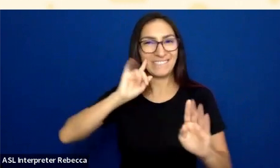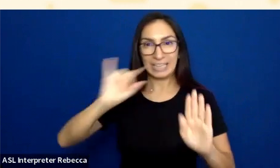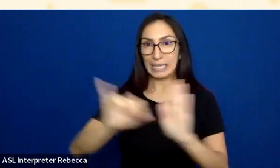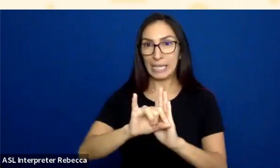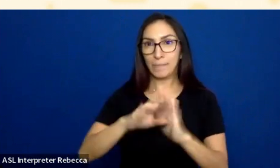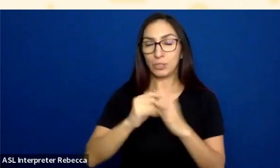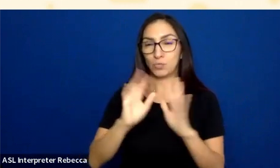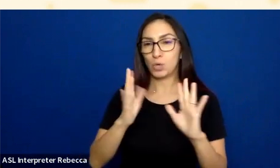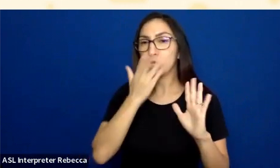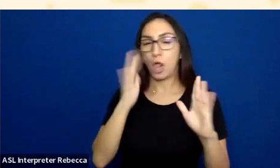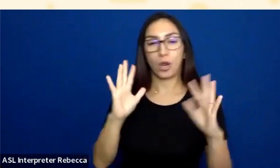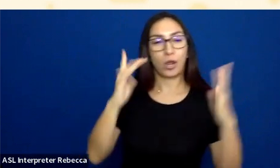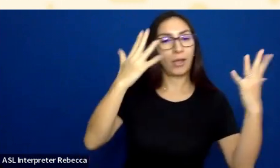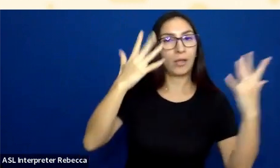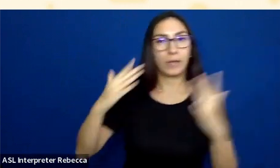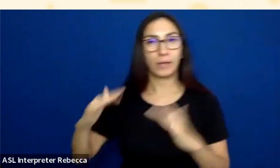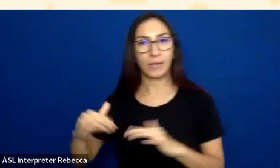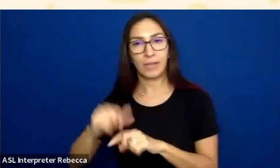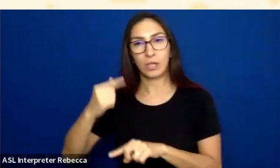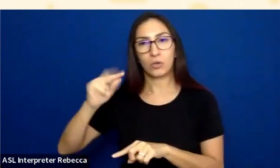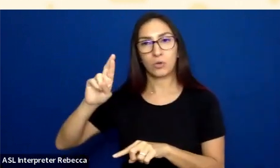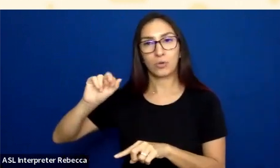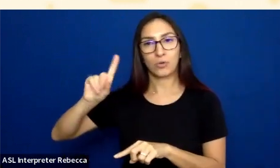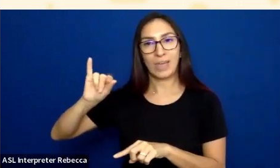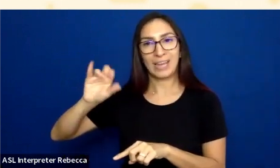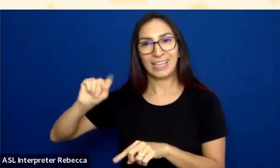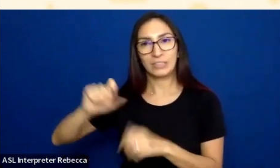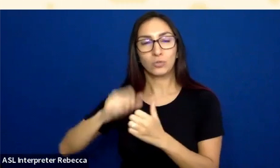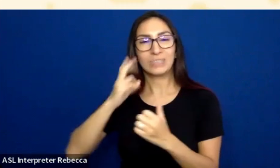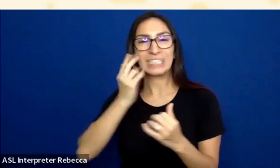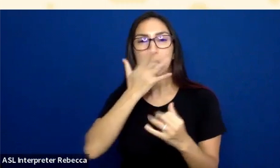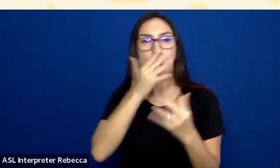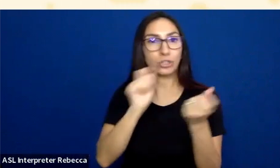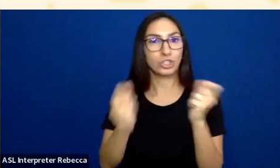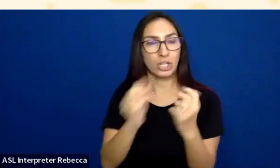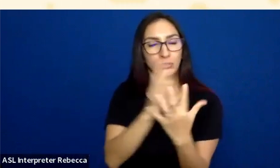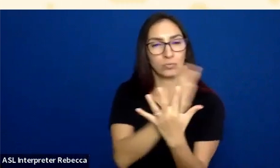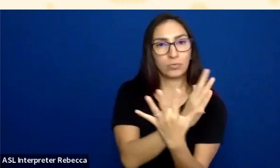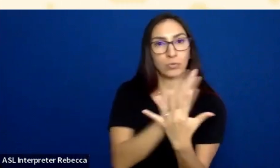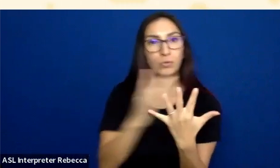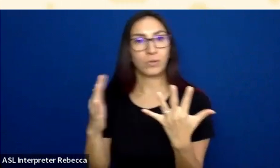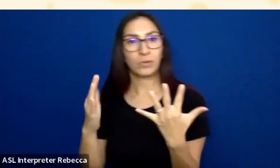I think I used a background image here. Or maybe it's just a color gradient, but still WAVE is not that smart.